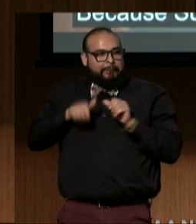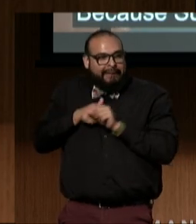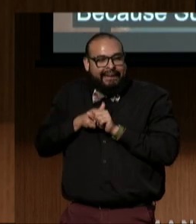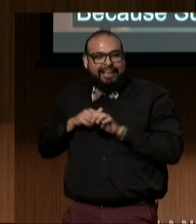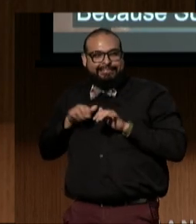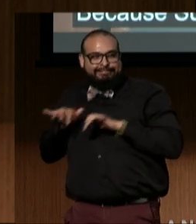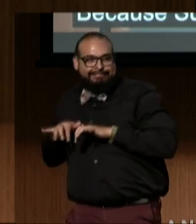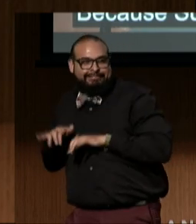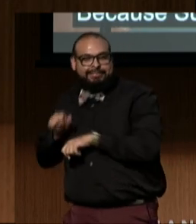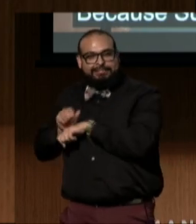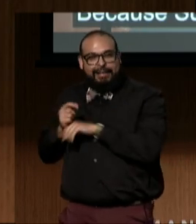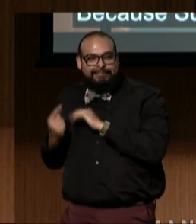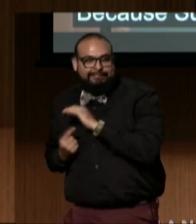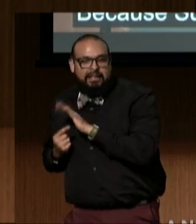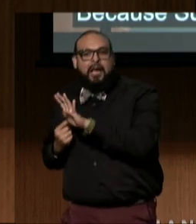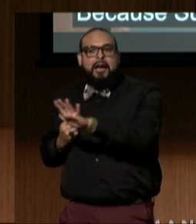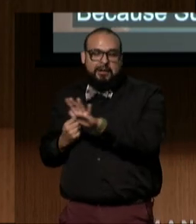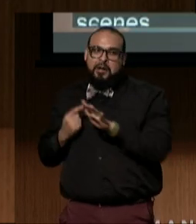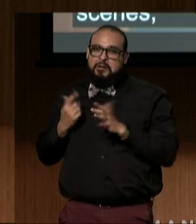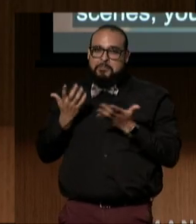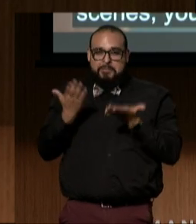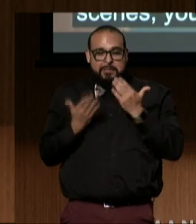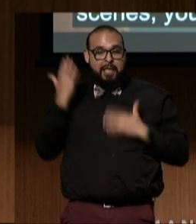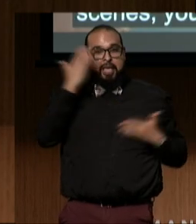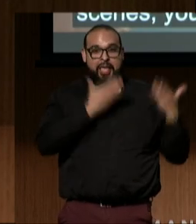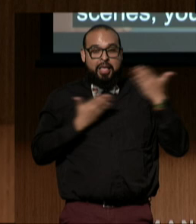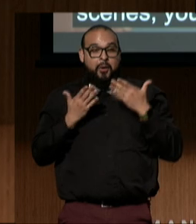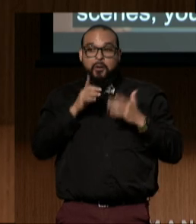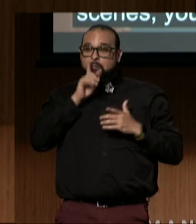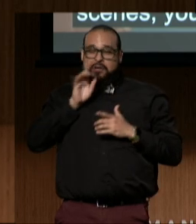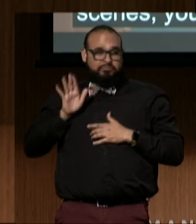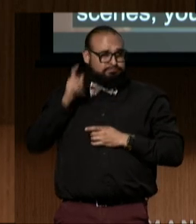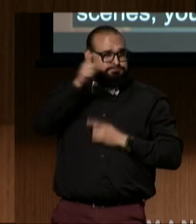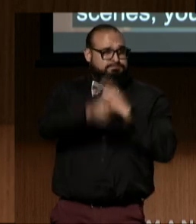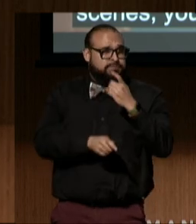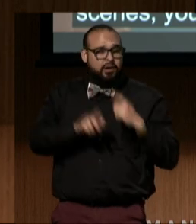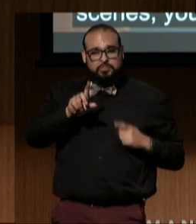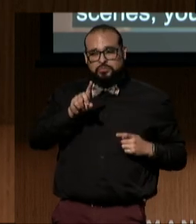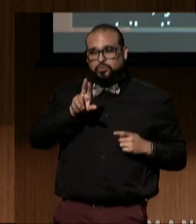you might not realize the extent of her contributions to DREDF and to the disability community.